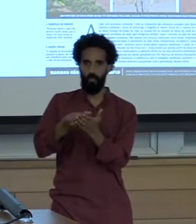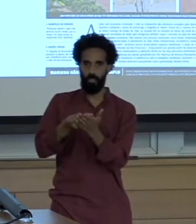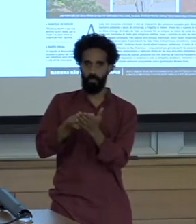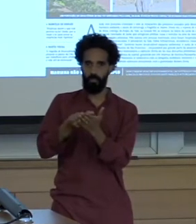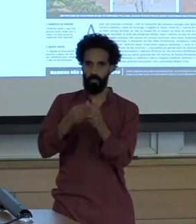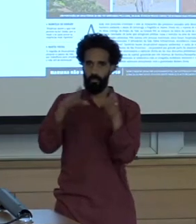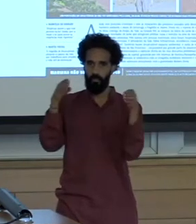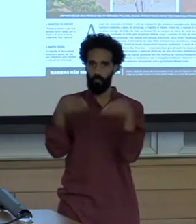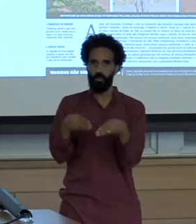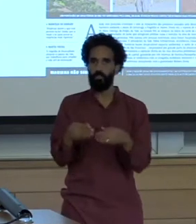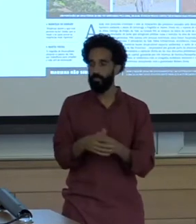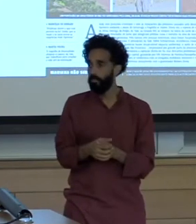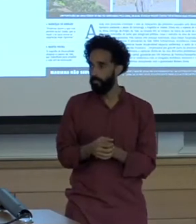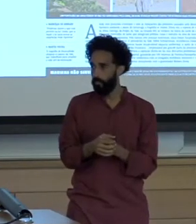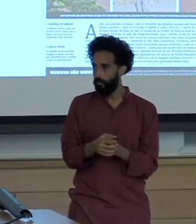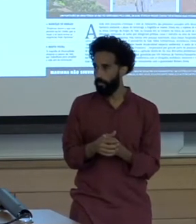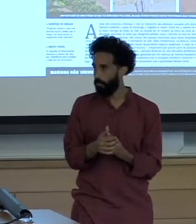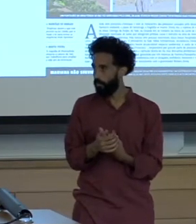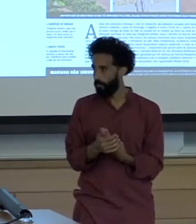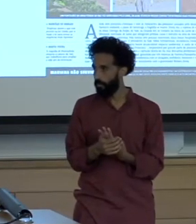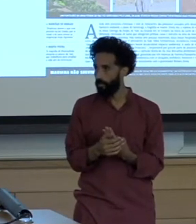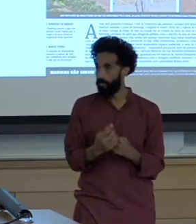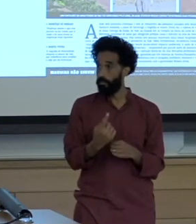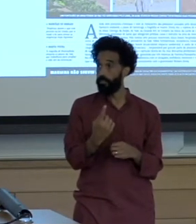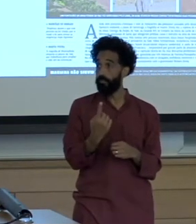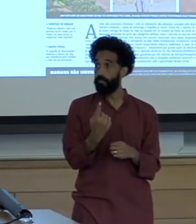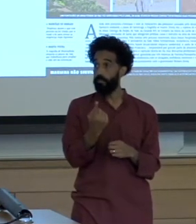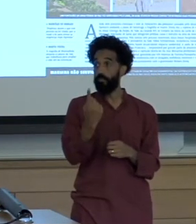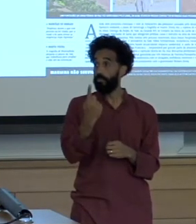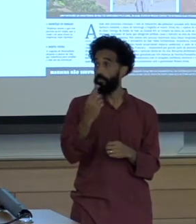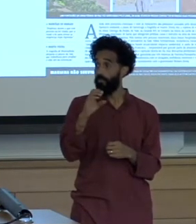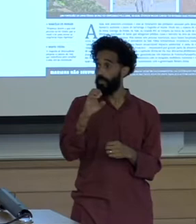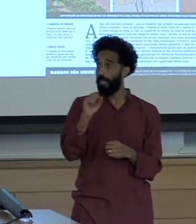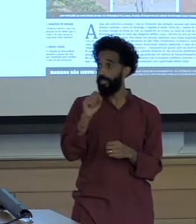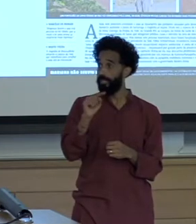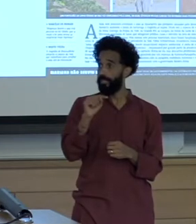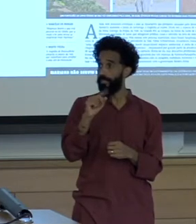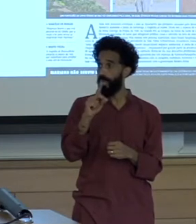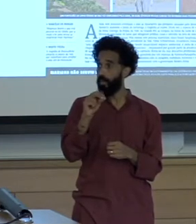Described the 50 meter high toxic wave of mud that flooded